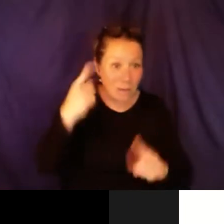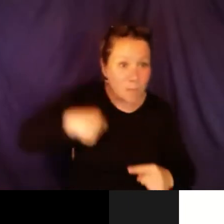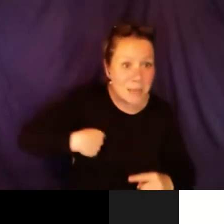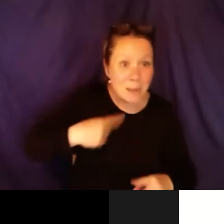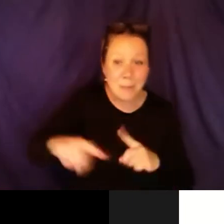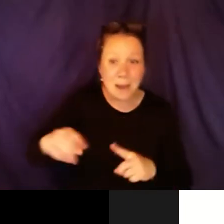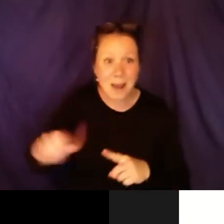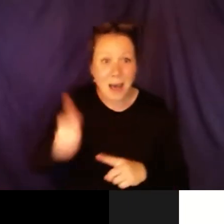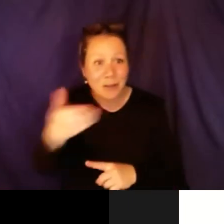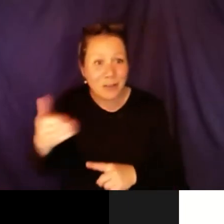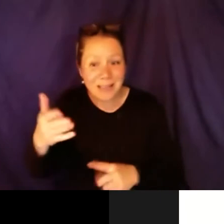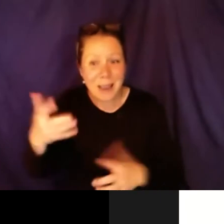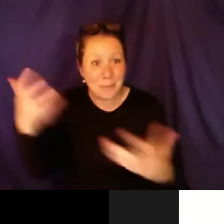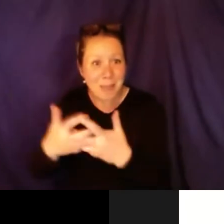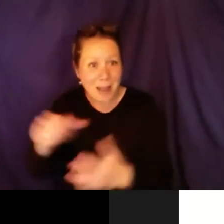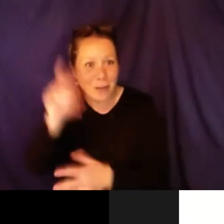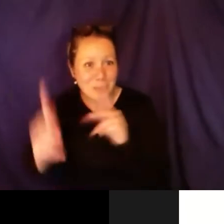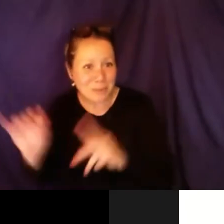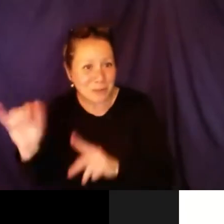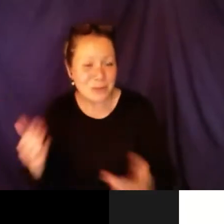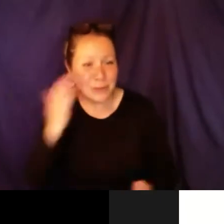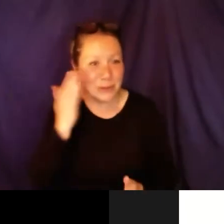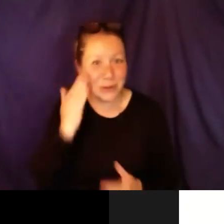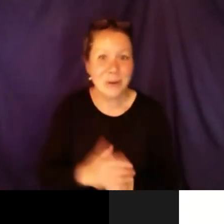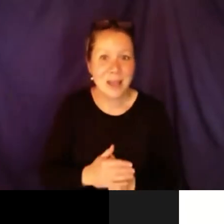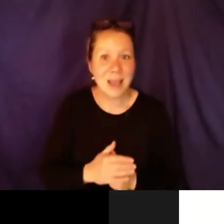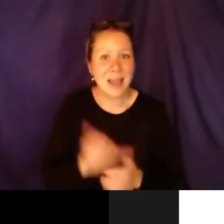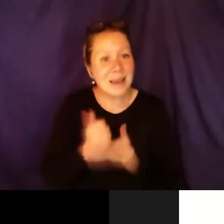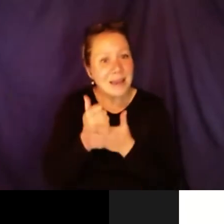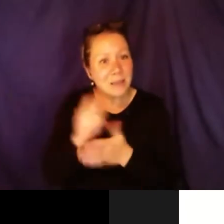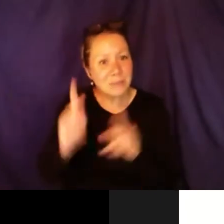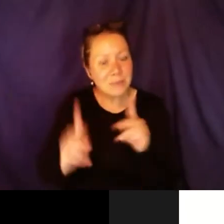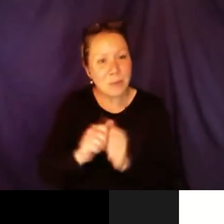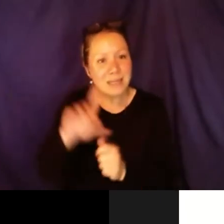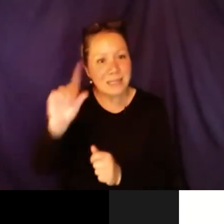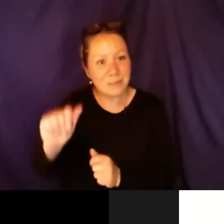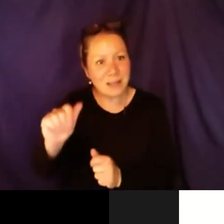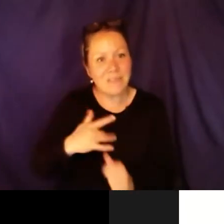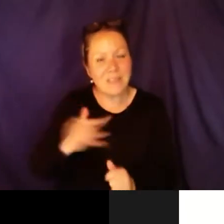everybody because like curb cuts are great for people like me but they are